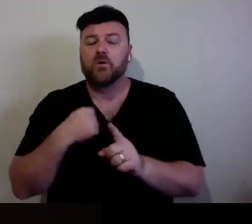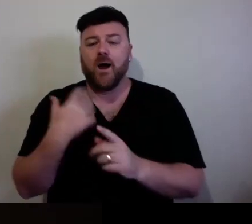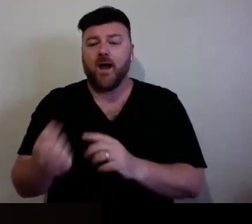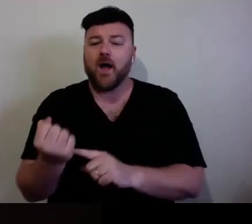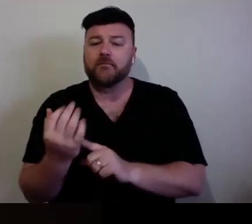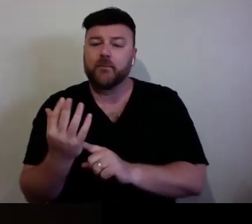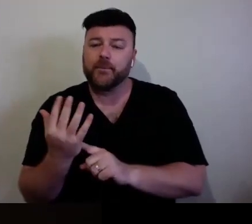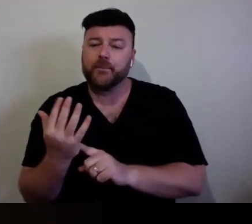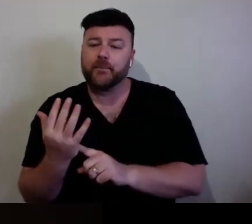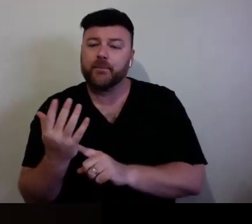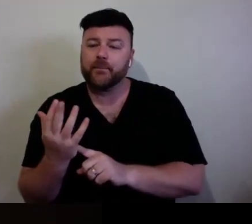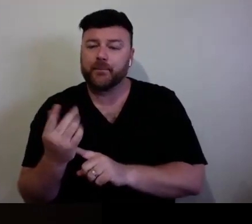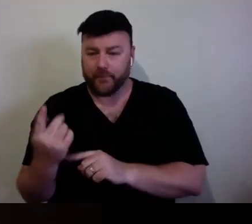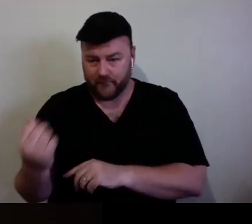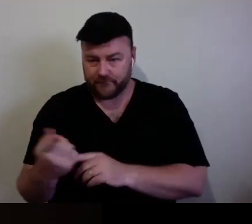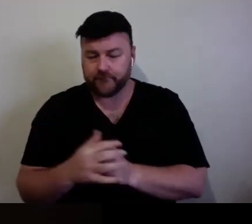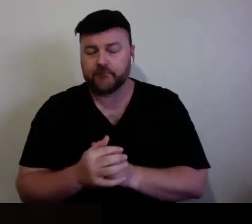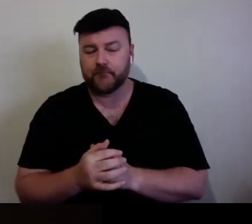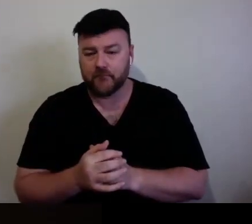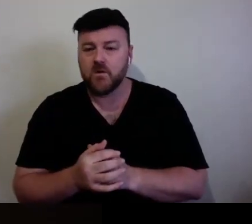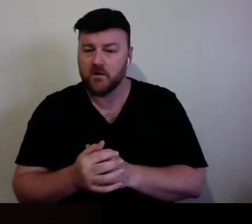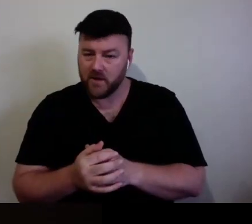I usually have a candle or whatever, but, yeah, you have to continuously